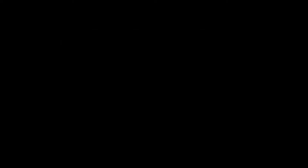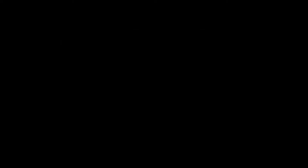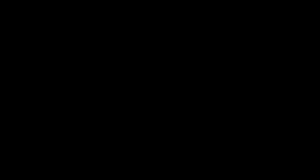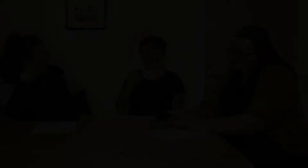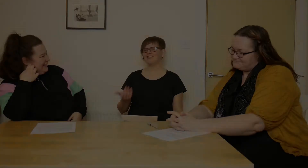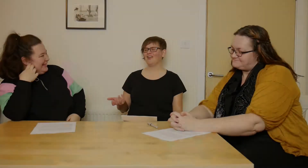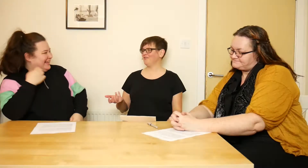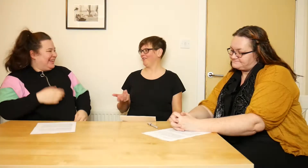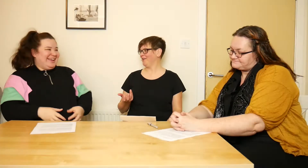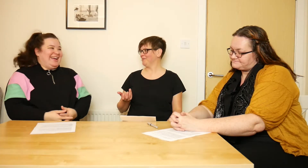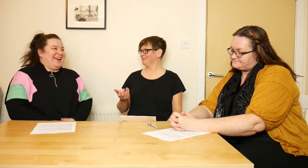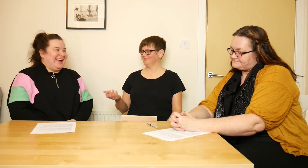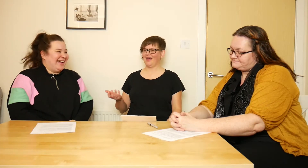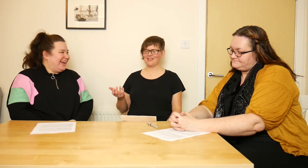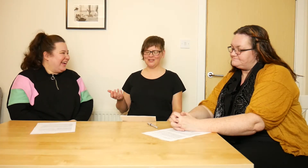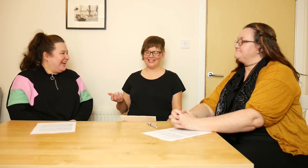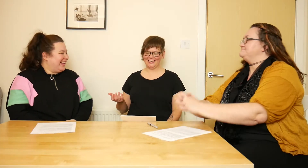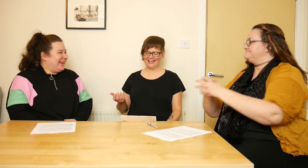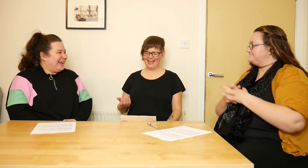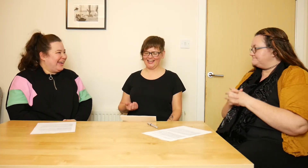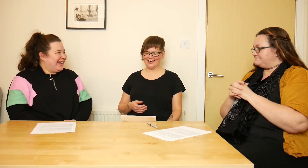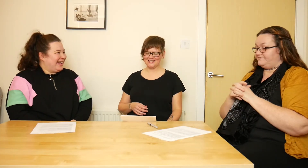So we're going to start off at the beginning I guess,